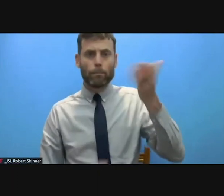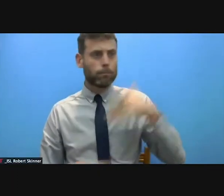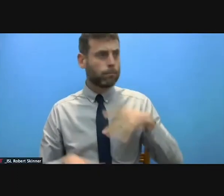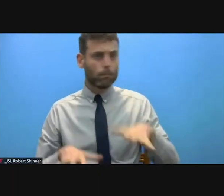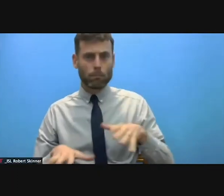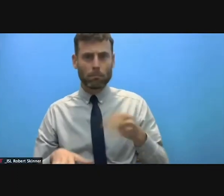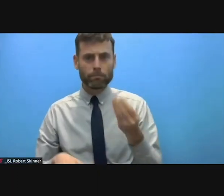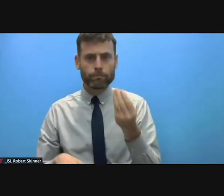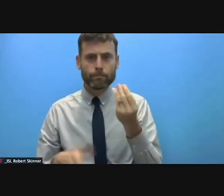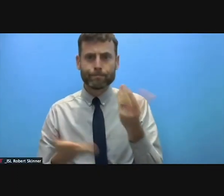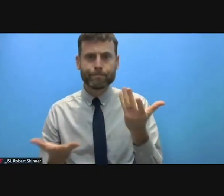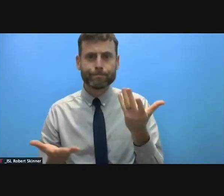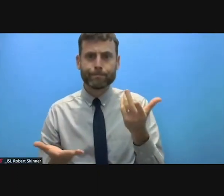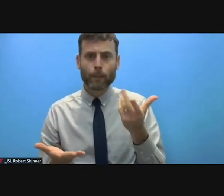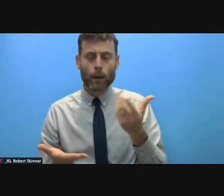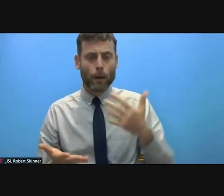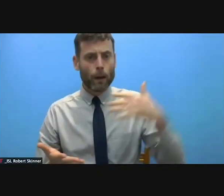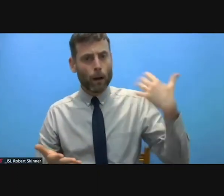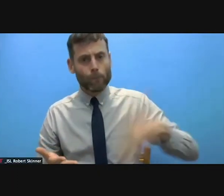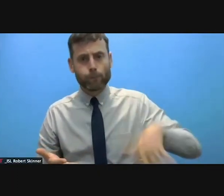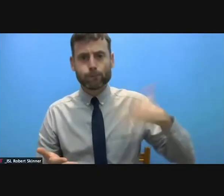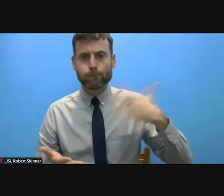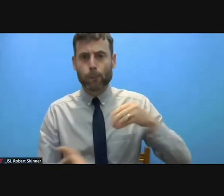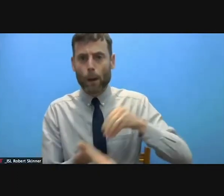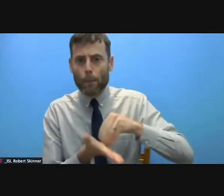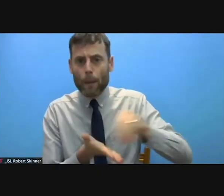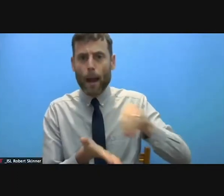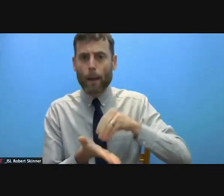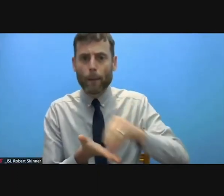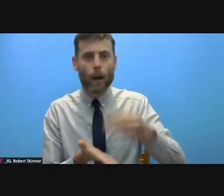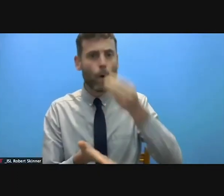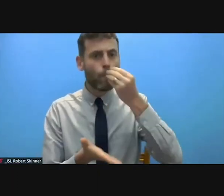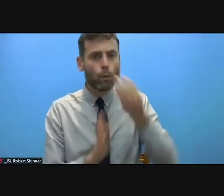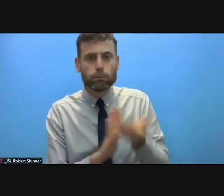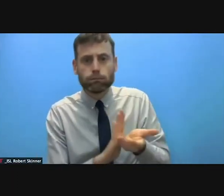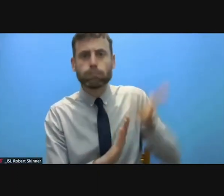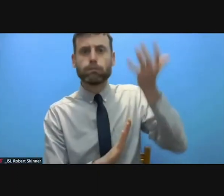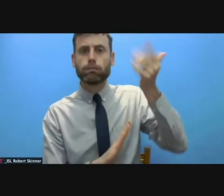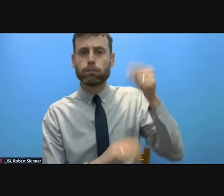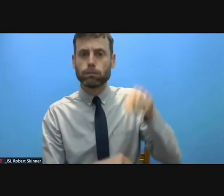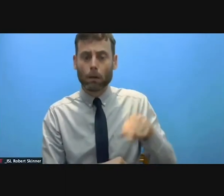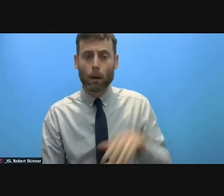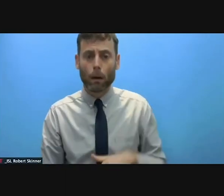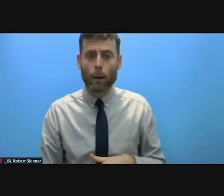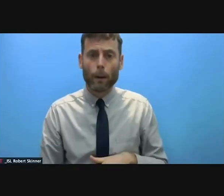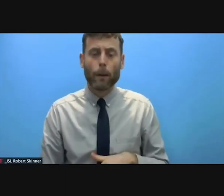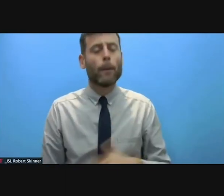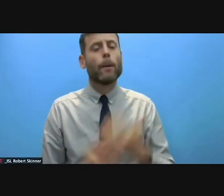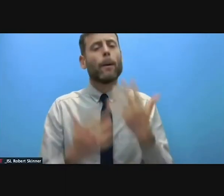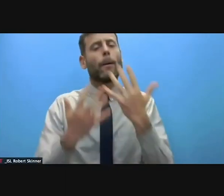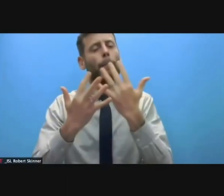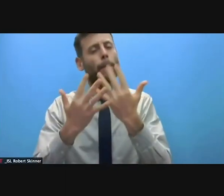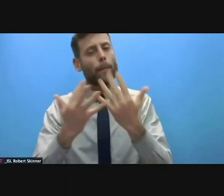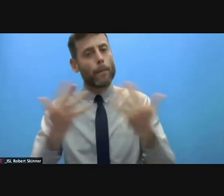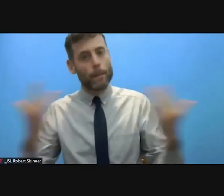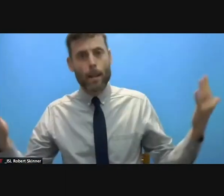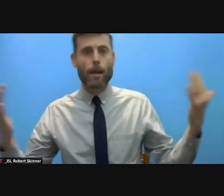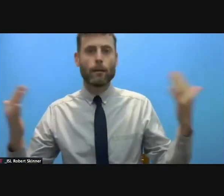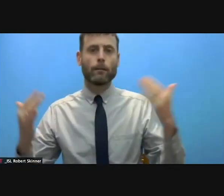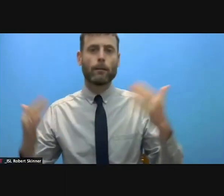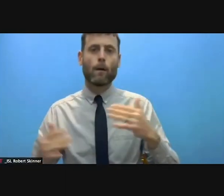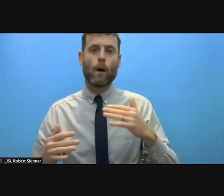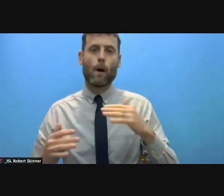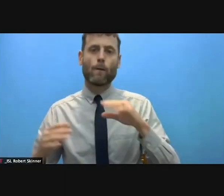Millions of labor migrants if they were not stranded, they were returned home to their